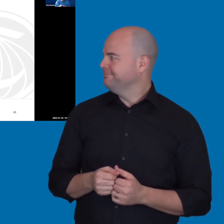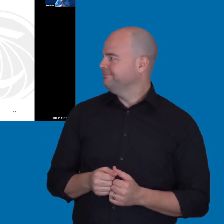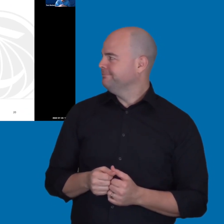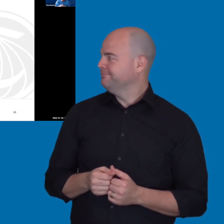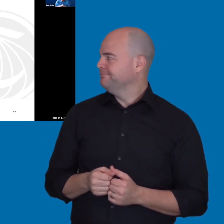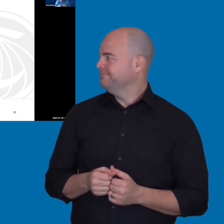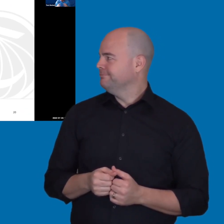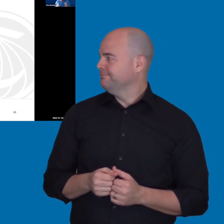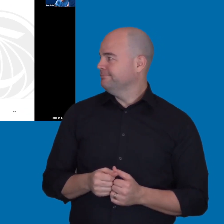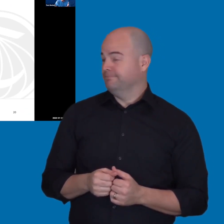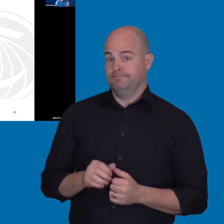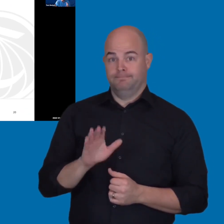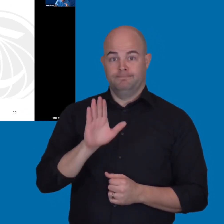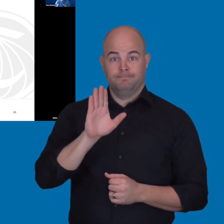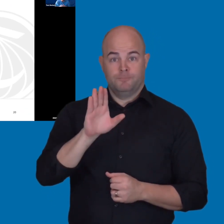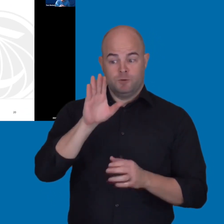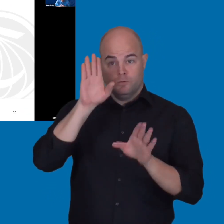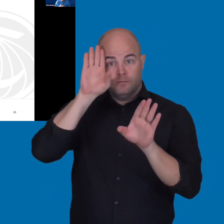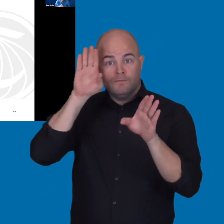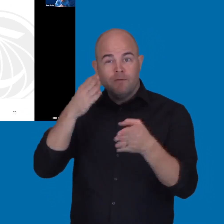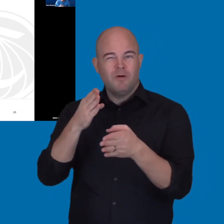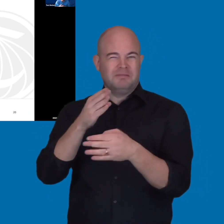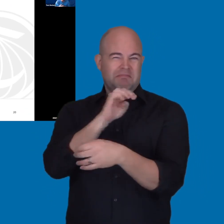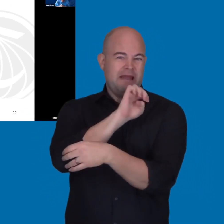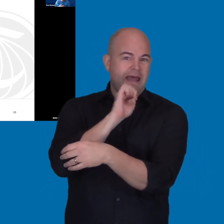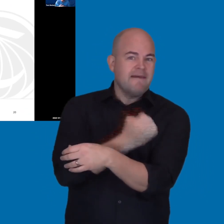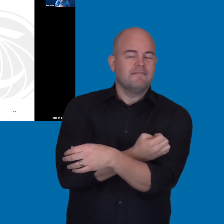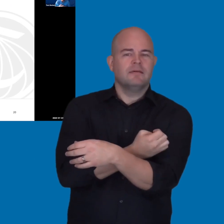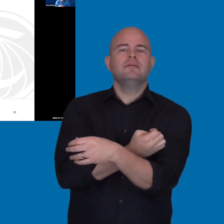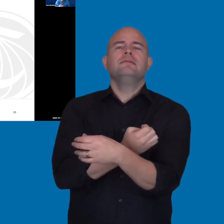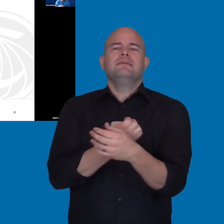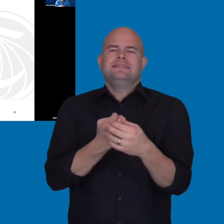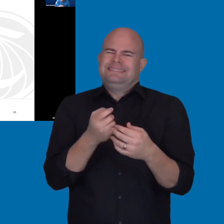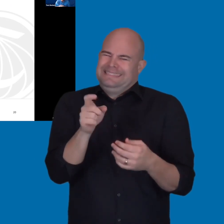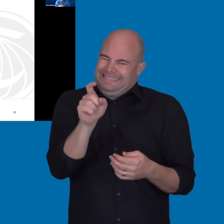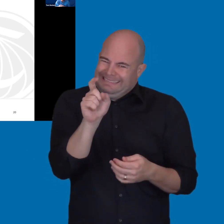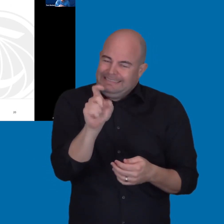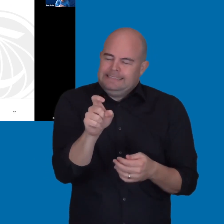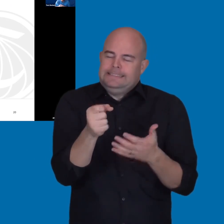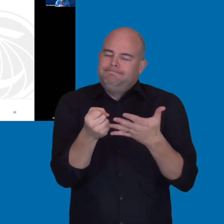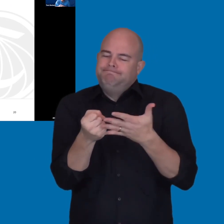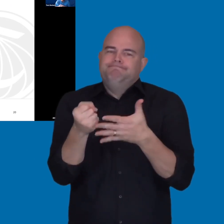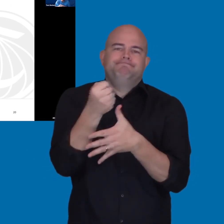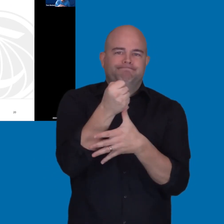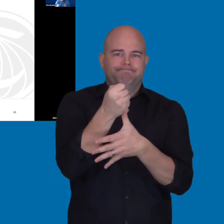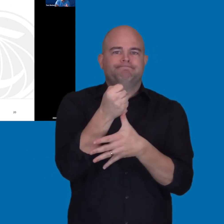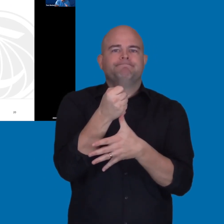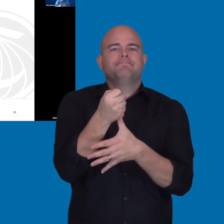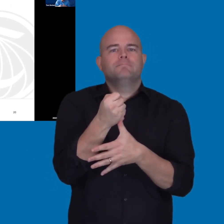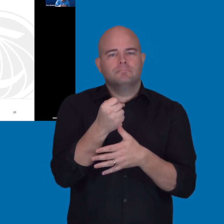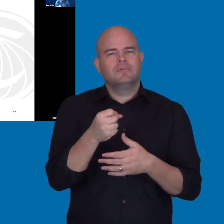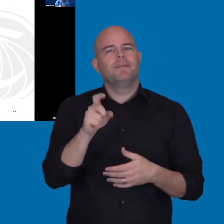Because there's just so much technology that's being procured. You really need to have something that kind